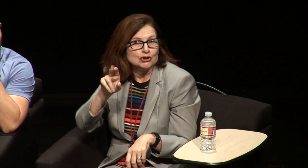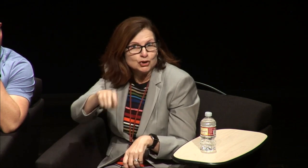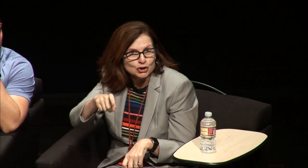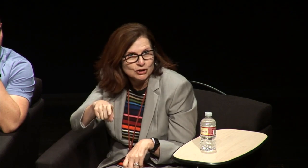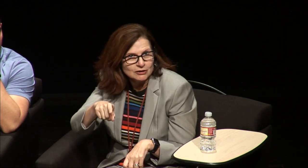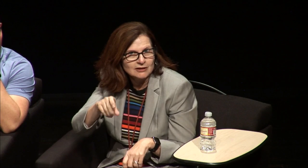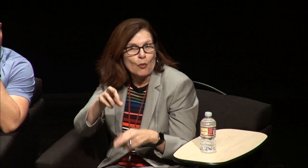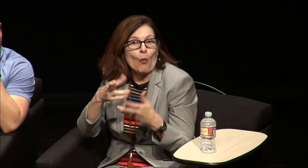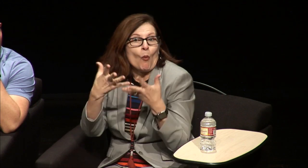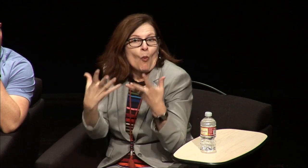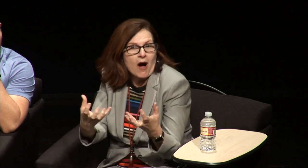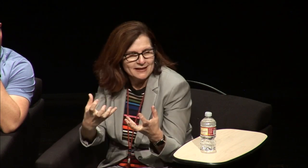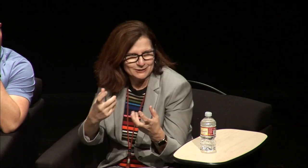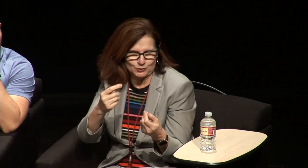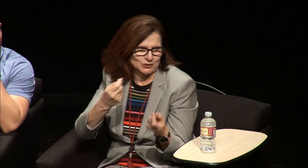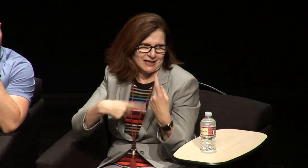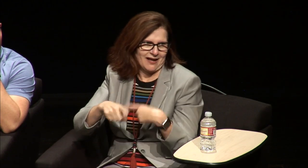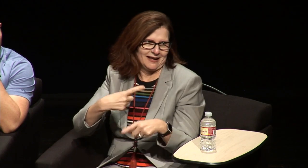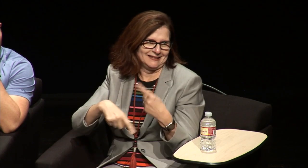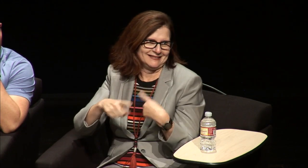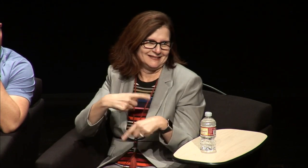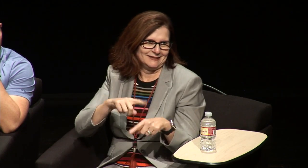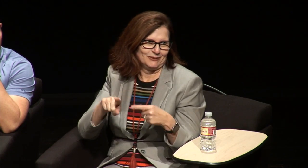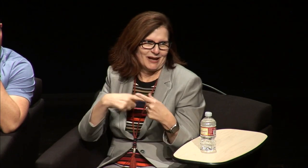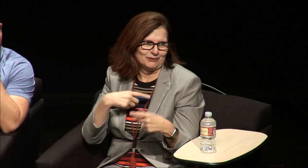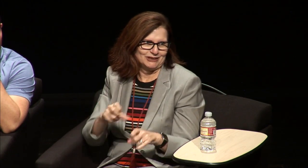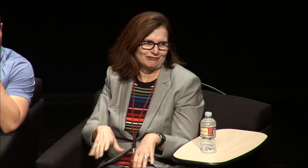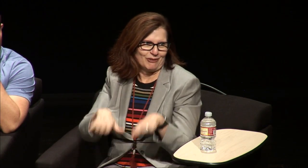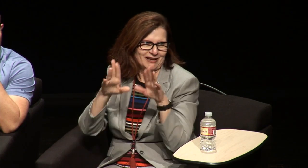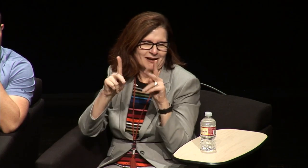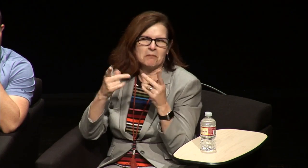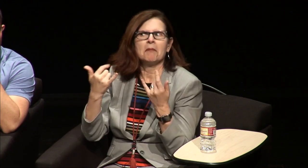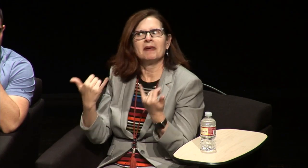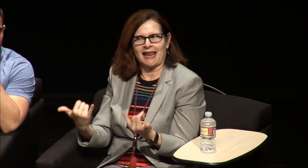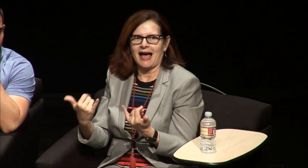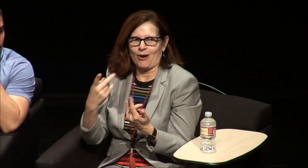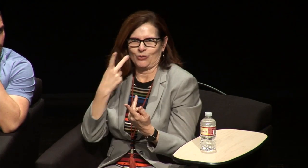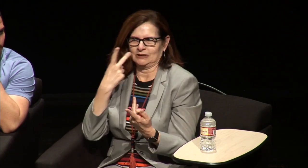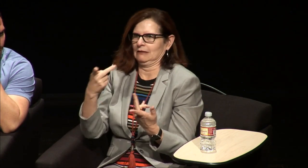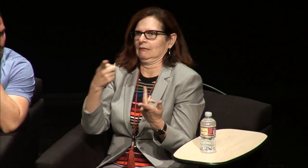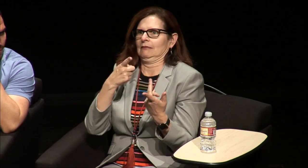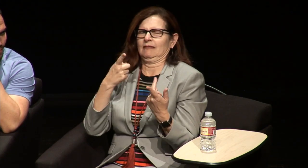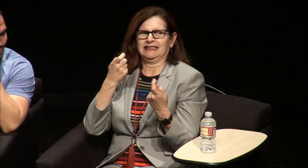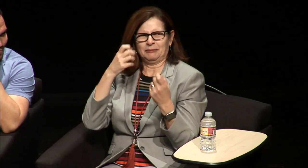think thought they could or should or wanted to sign at that time now you see